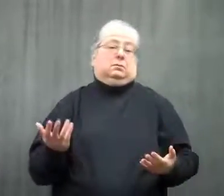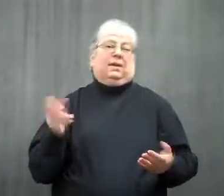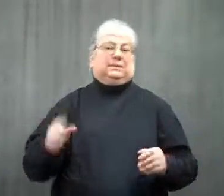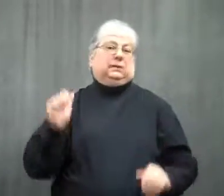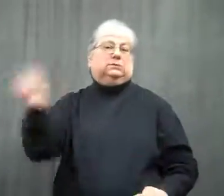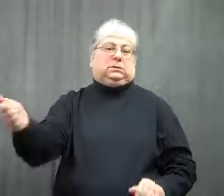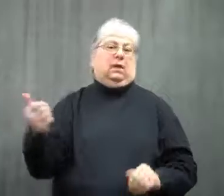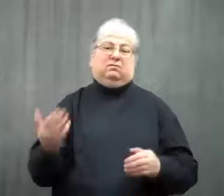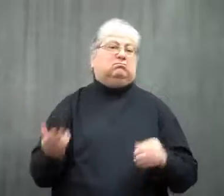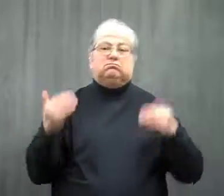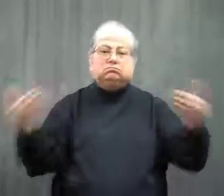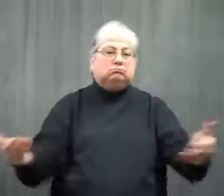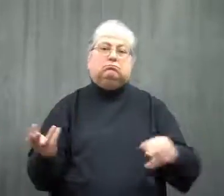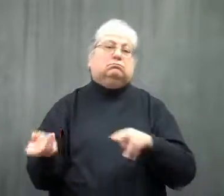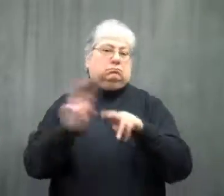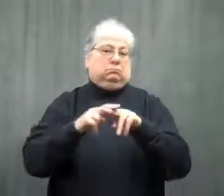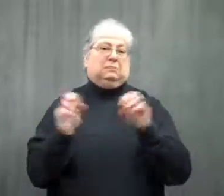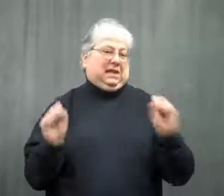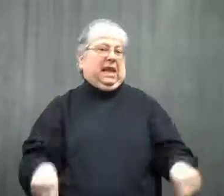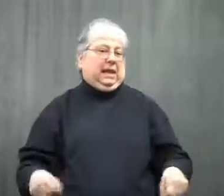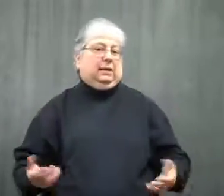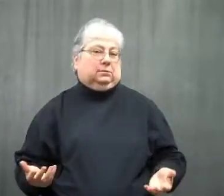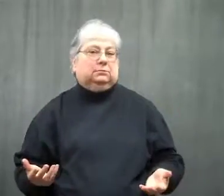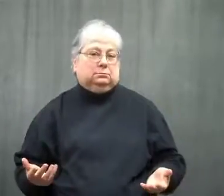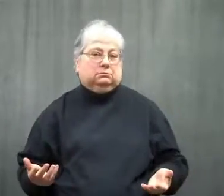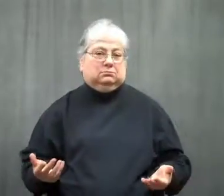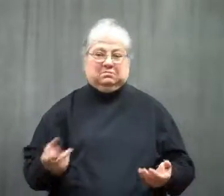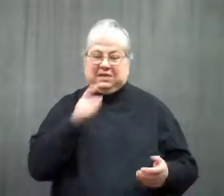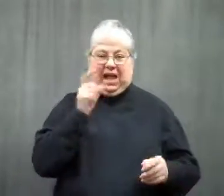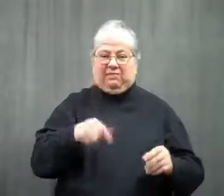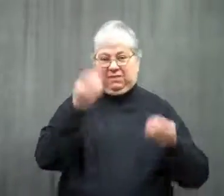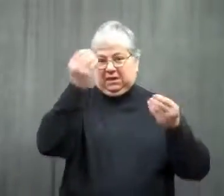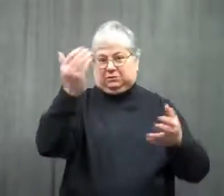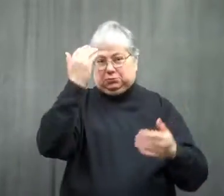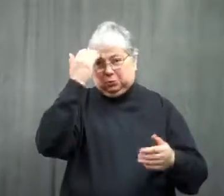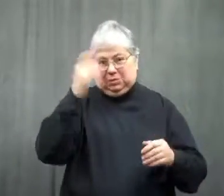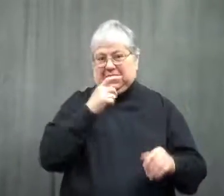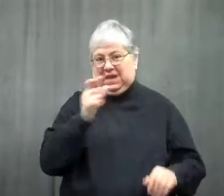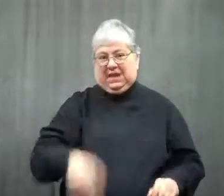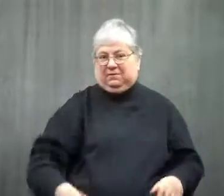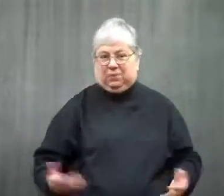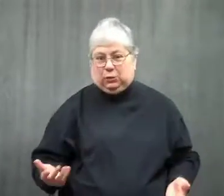they don't need to let you know when they increase the interest rate.